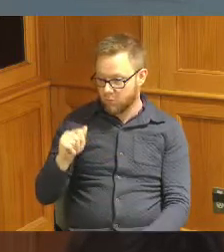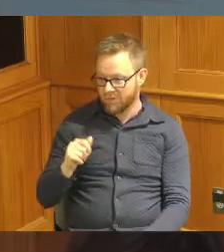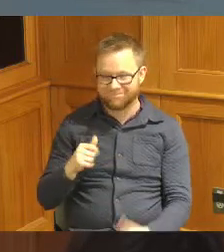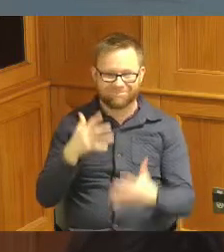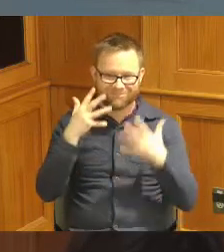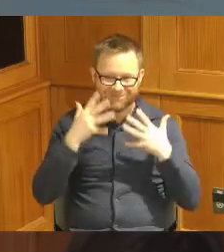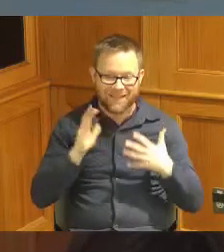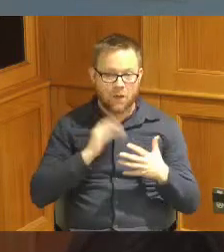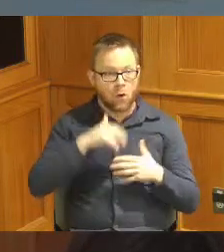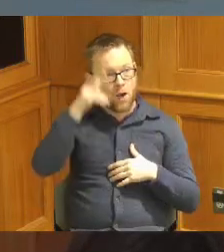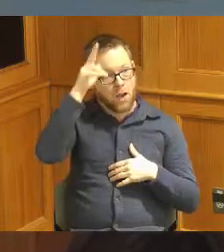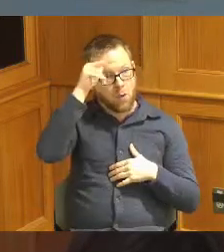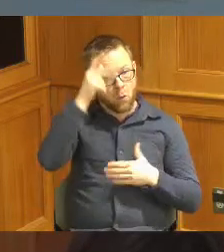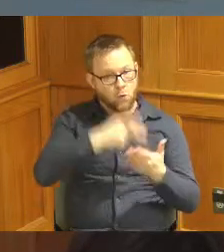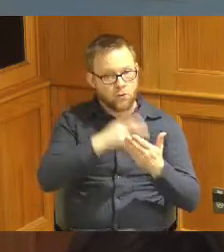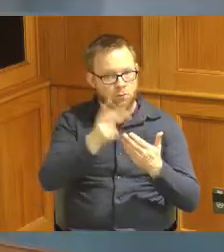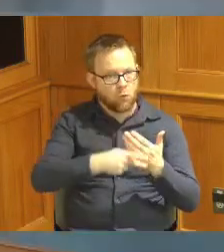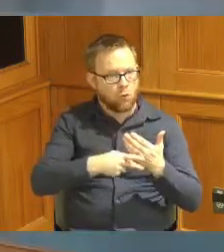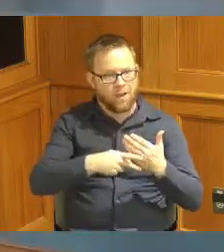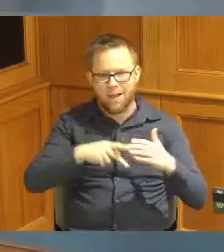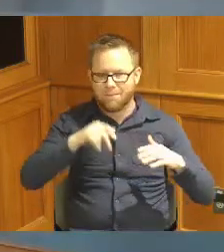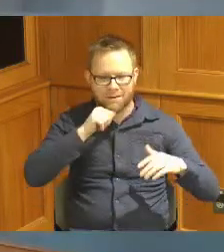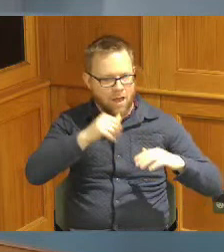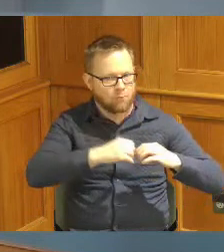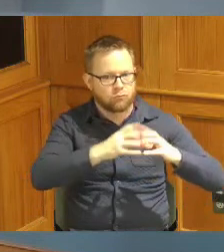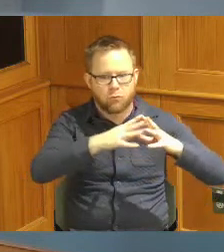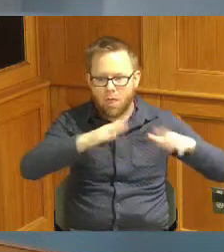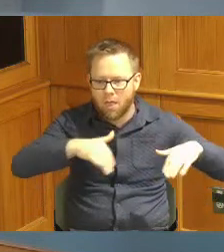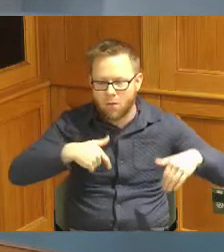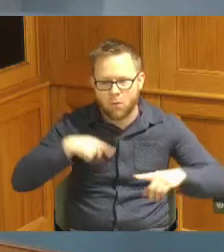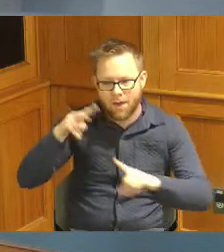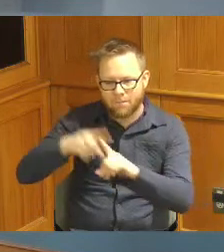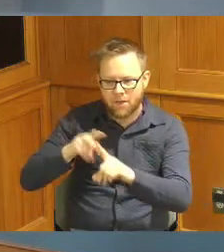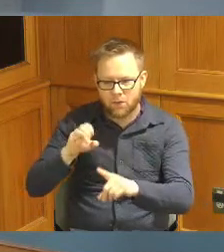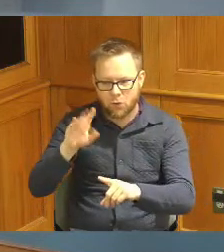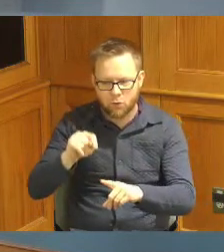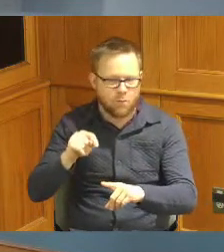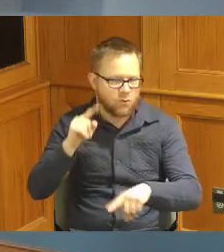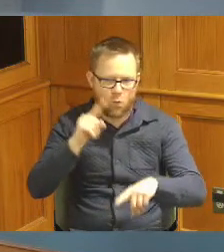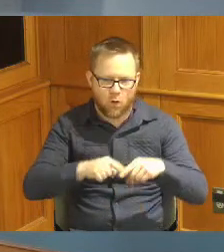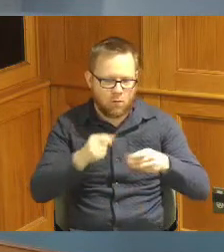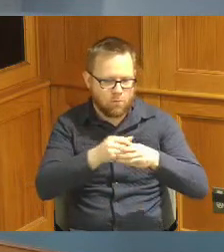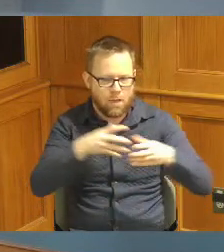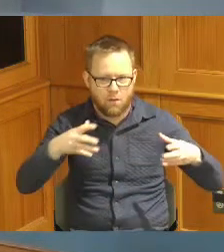program was not live when I applied in October so we couldn't expand it so in answering your